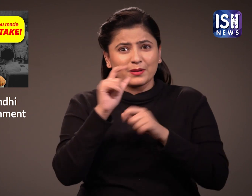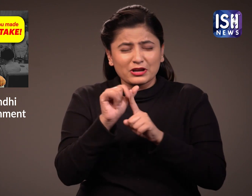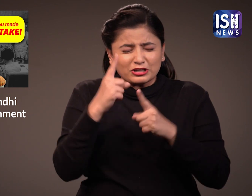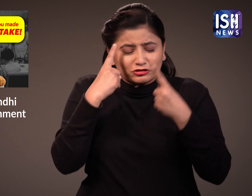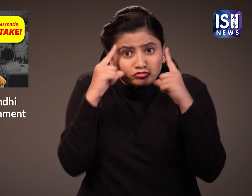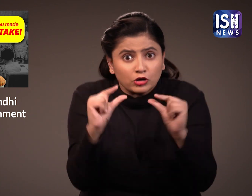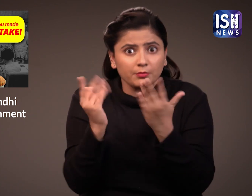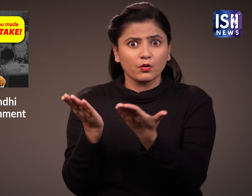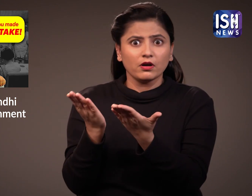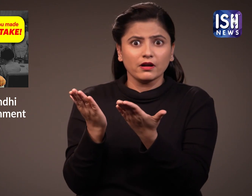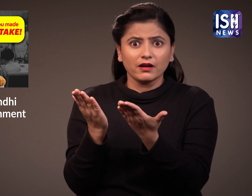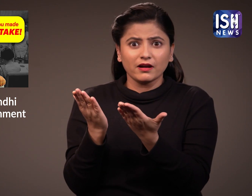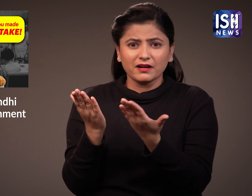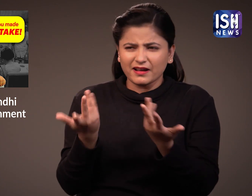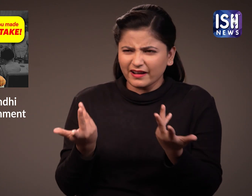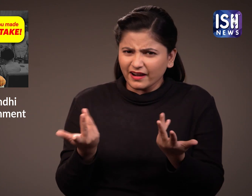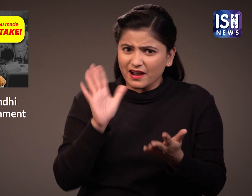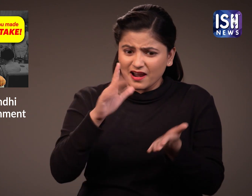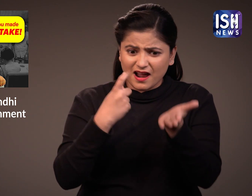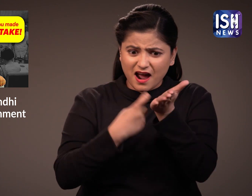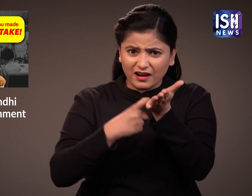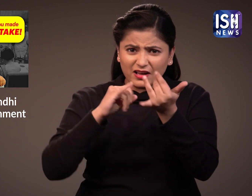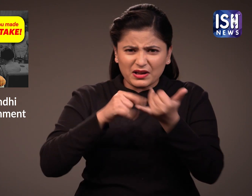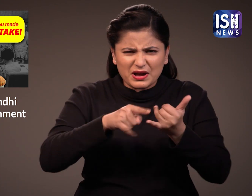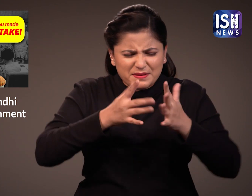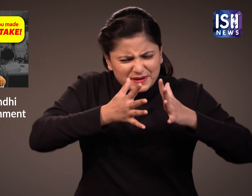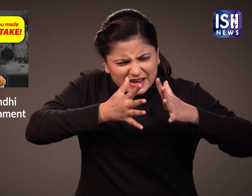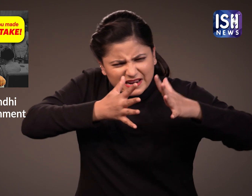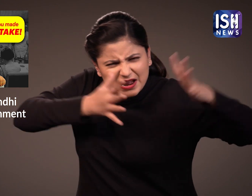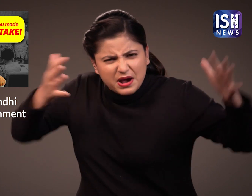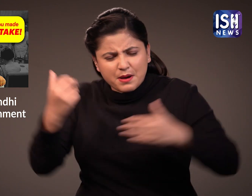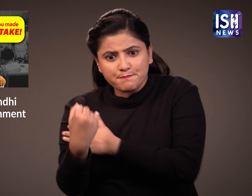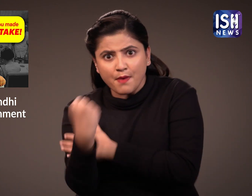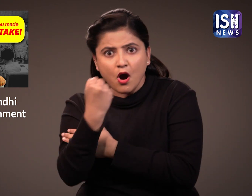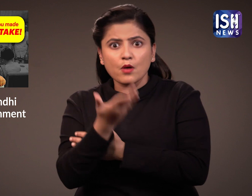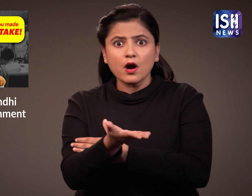He said Rahul is a fool as he does not understand that the RSS is a strong organisation,